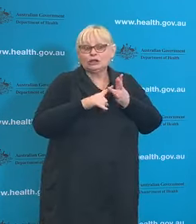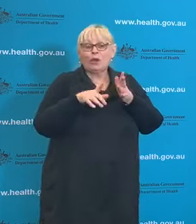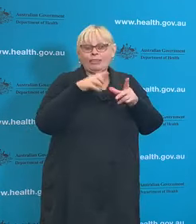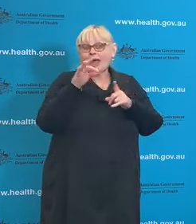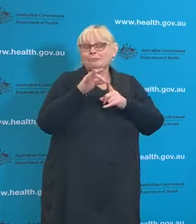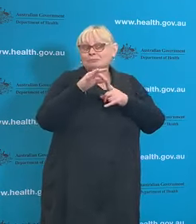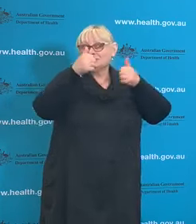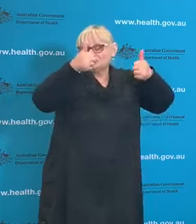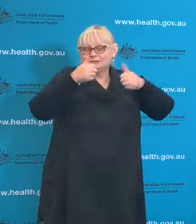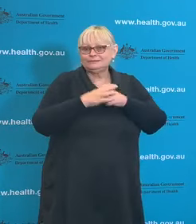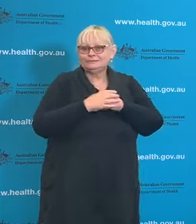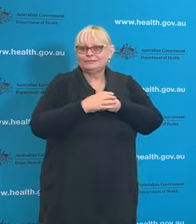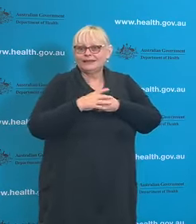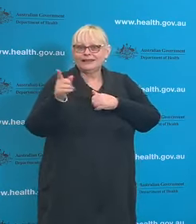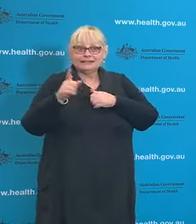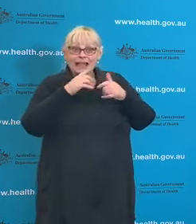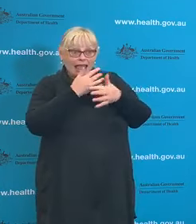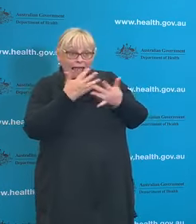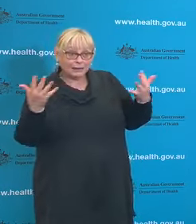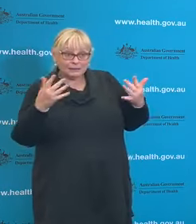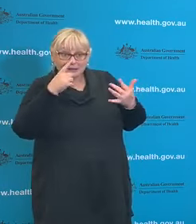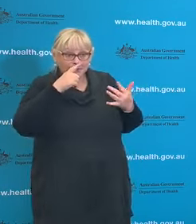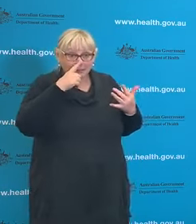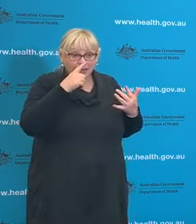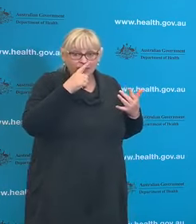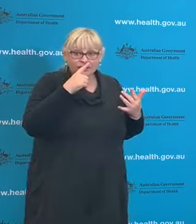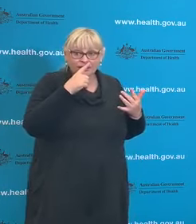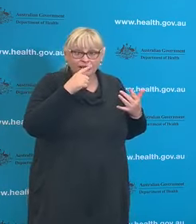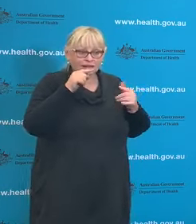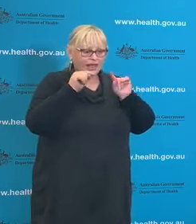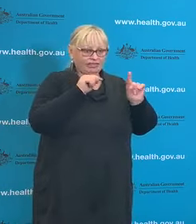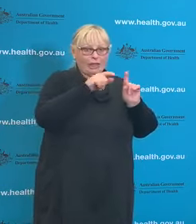And do we have any data on how many people that person came into contact with?